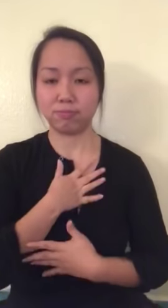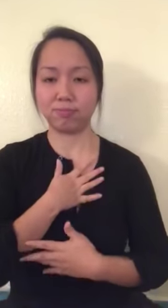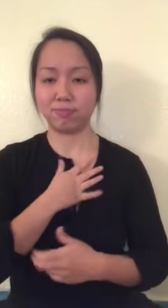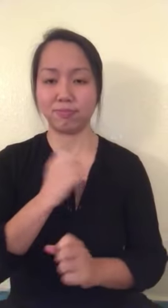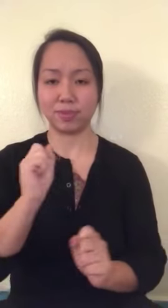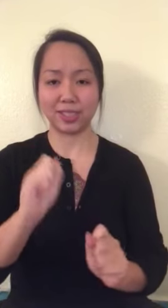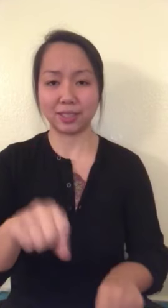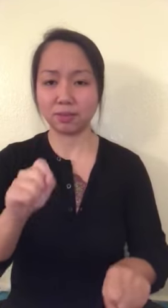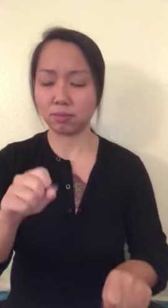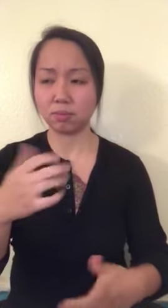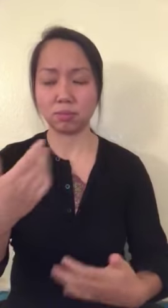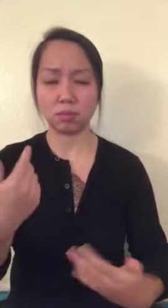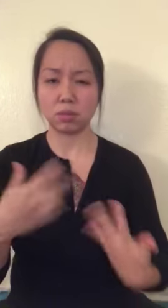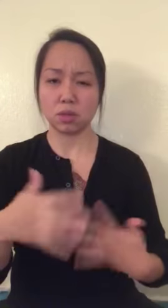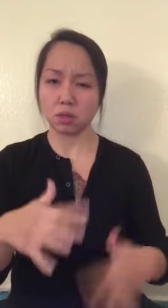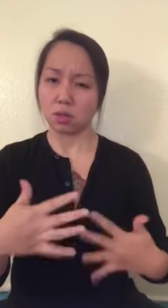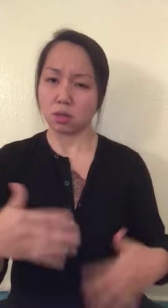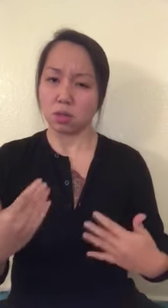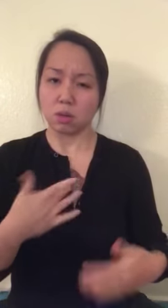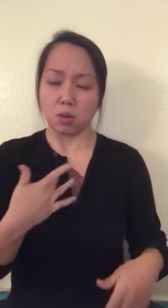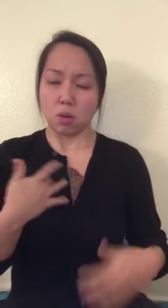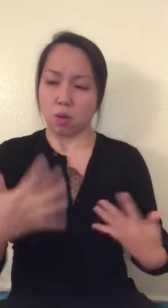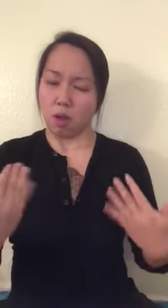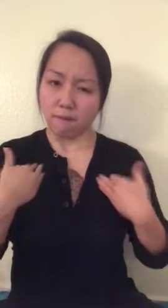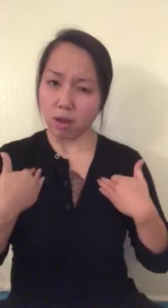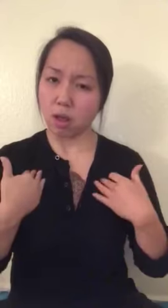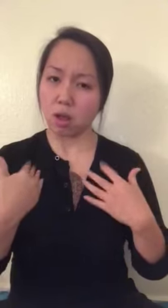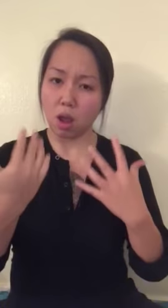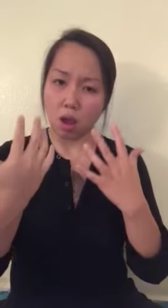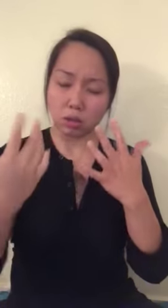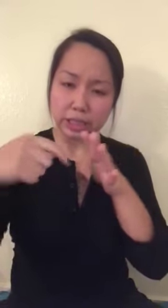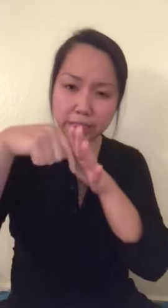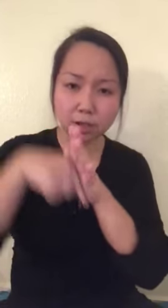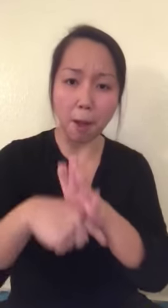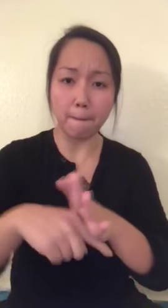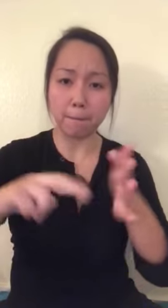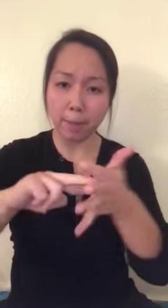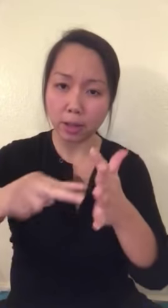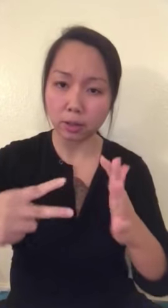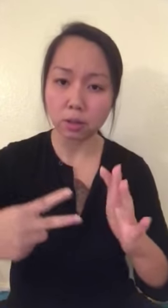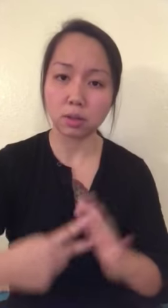Yes, this poem is very touching. Wow, this poem is really deep and meaningful.